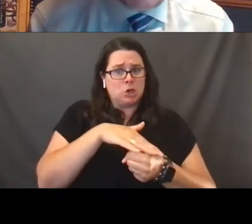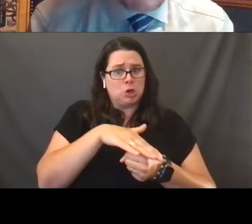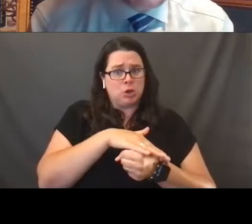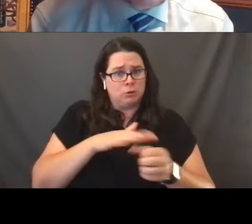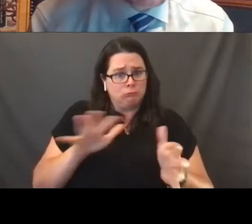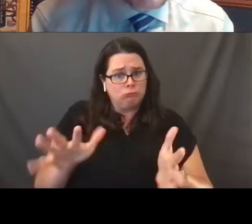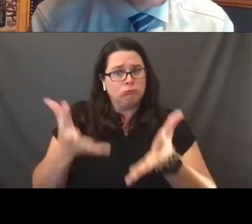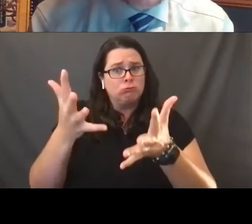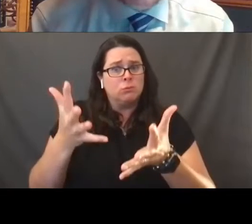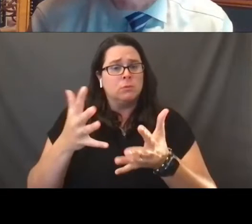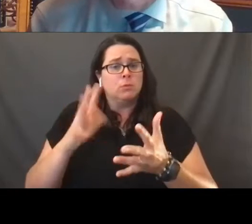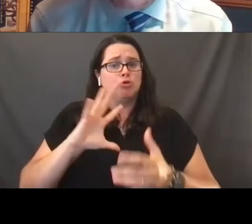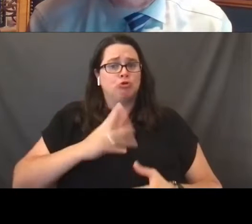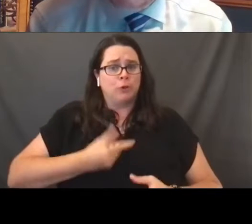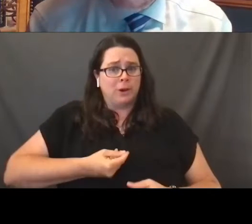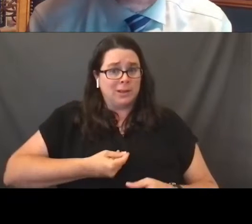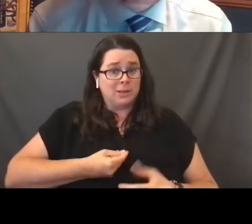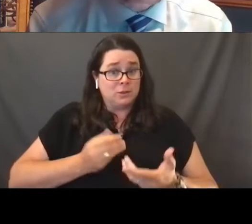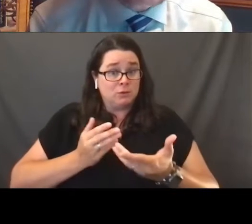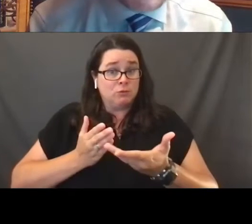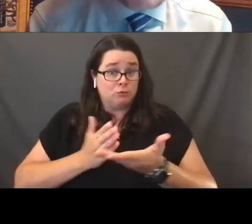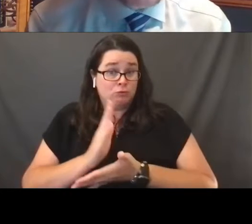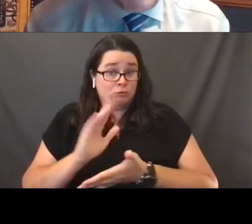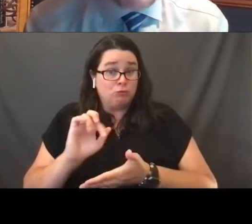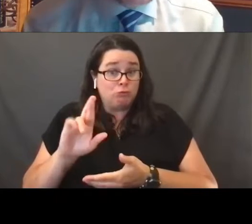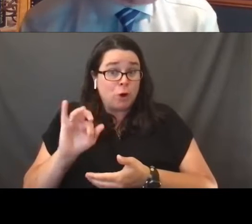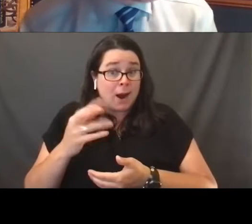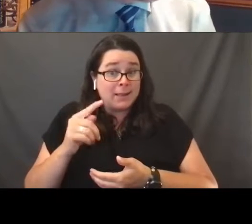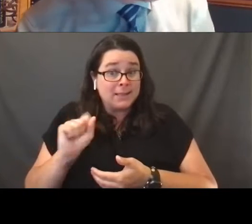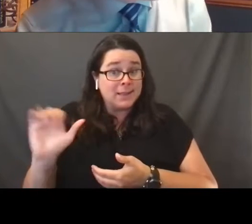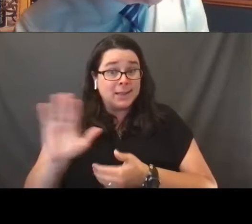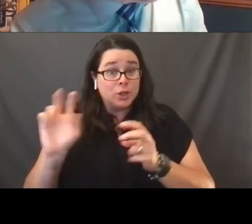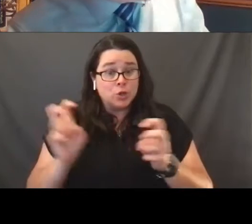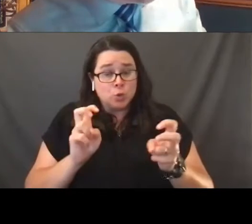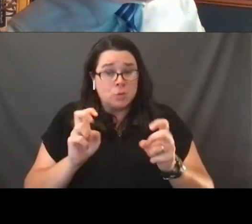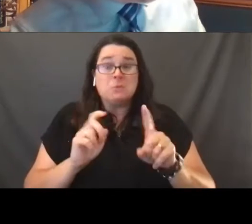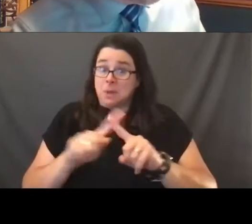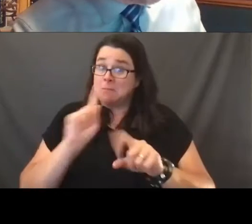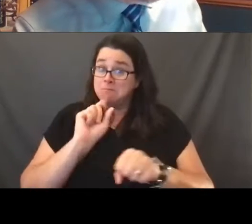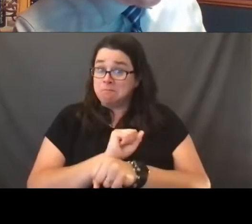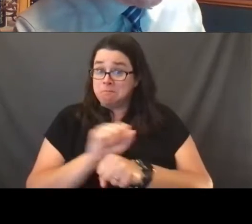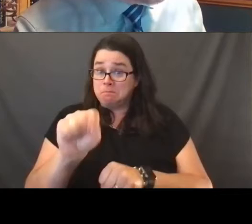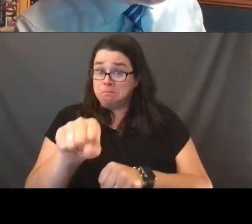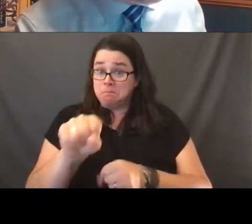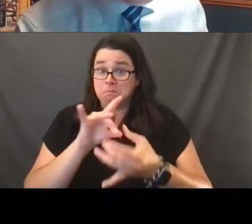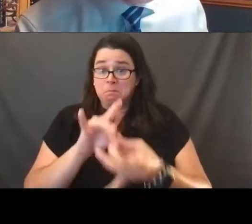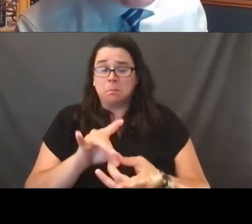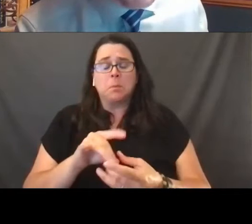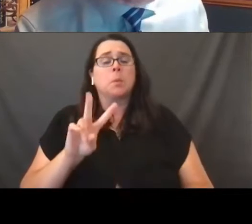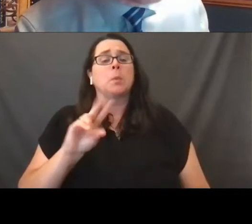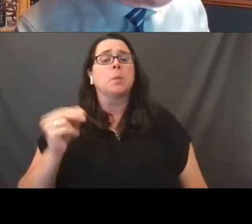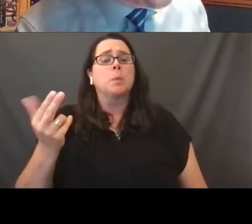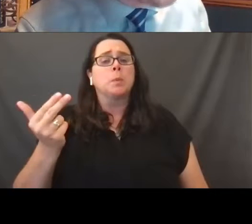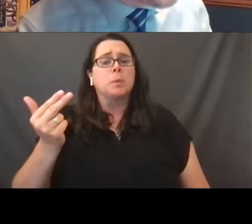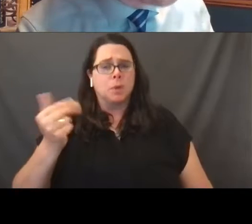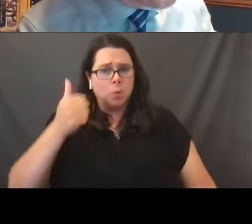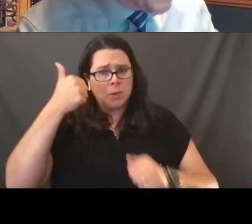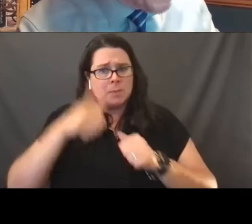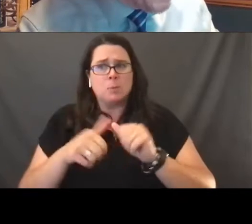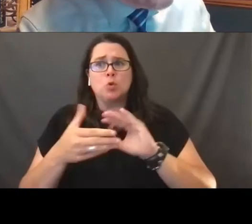trans rights and trans issues. But they do. 2013, you may recall well, the story of Ed Windsor